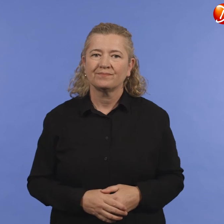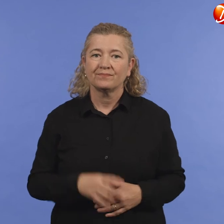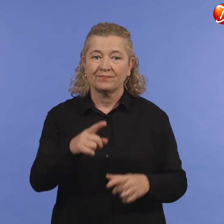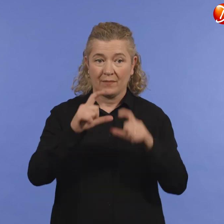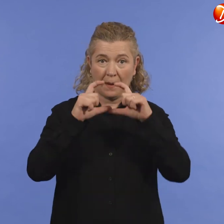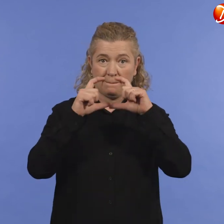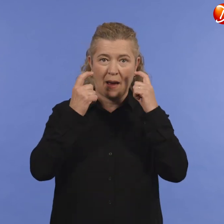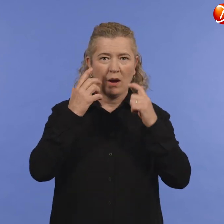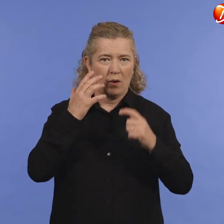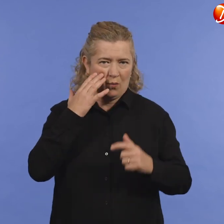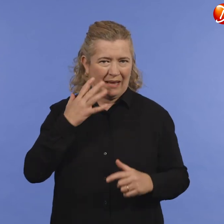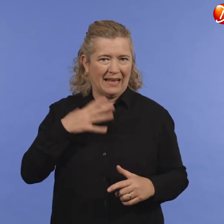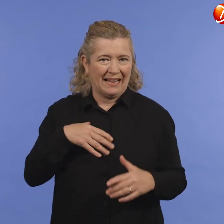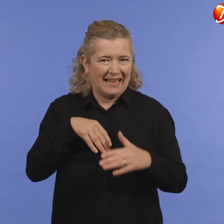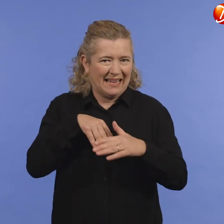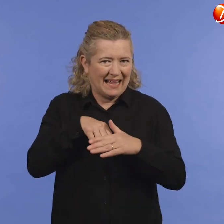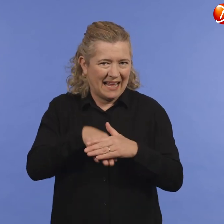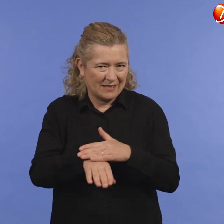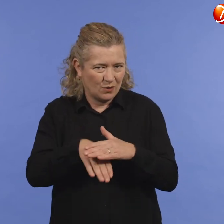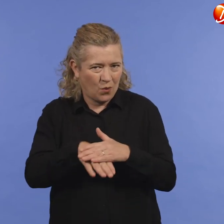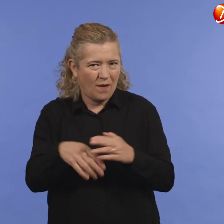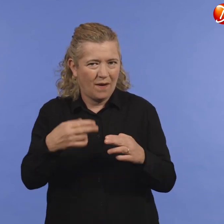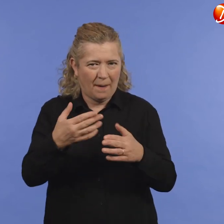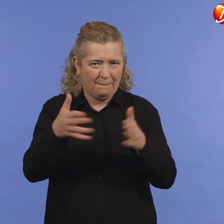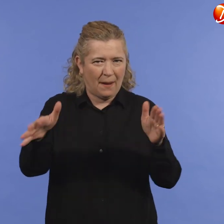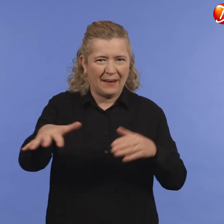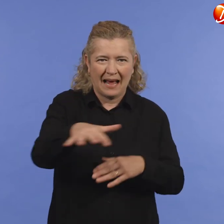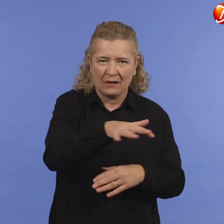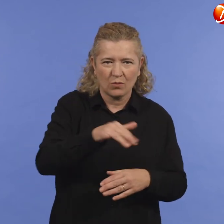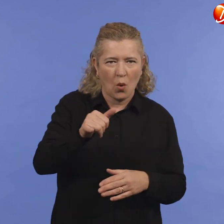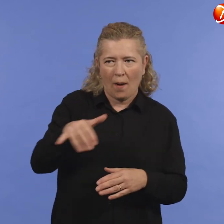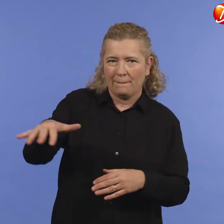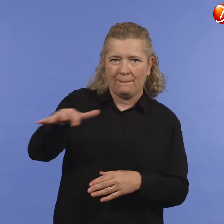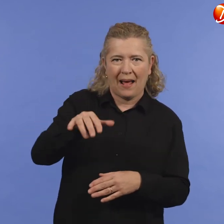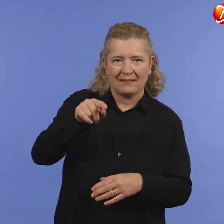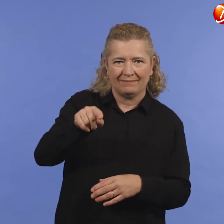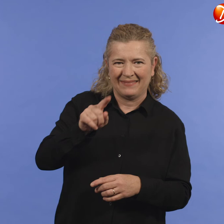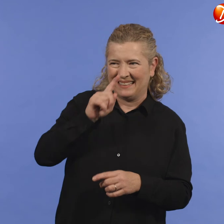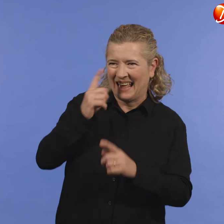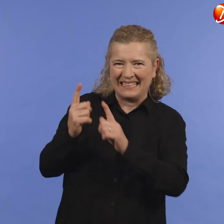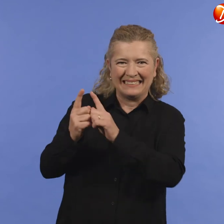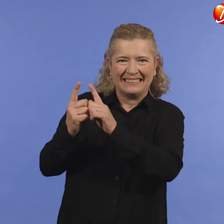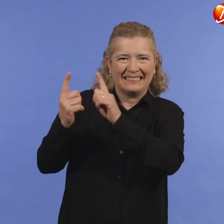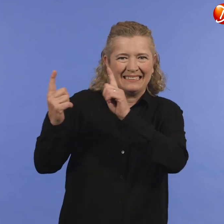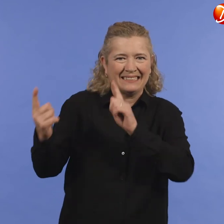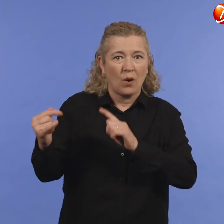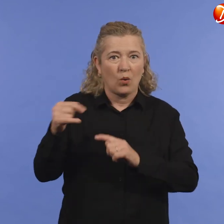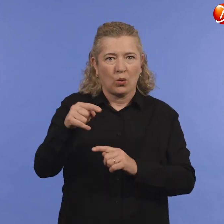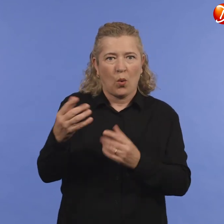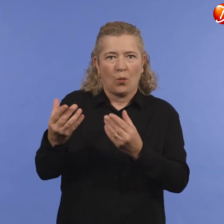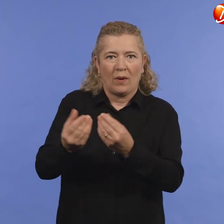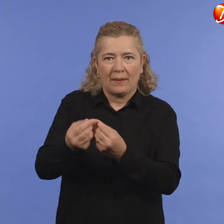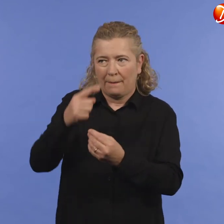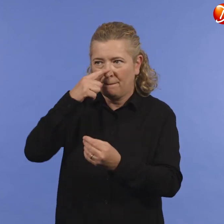Wearing a face mask where required, indoors in public areas, in any location where you can’t physically distance